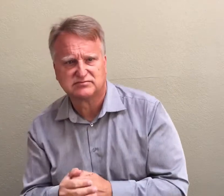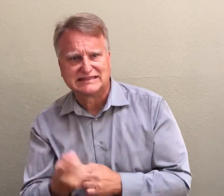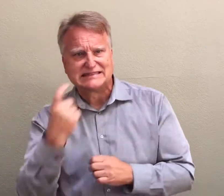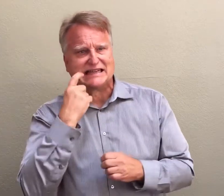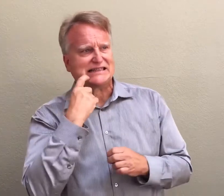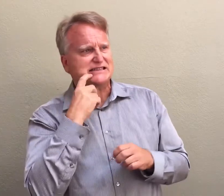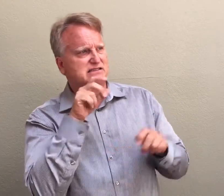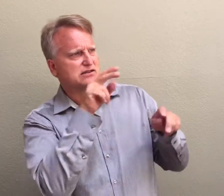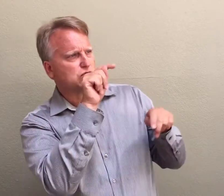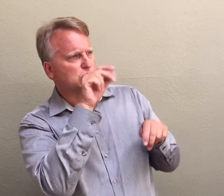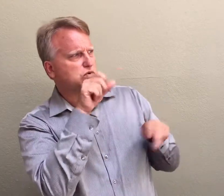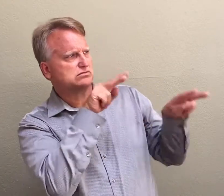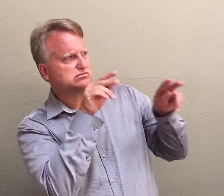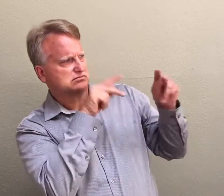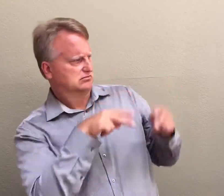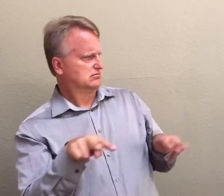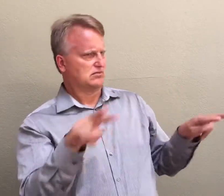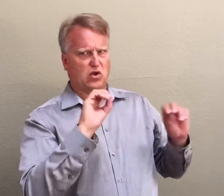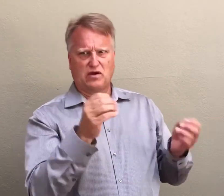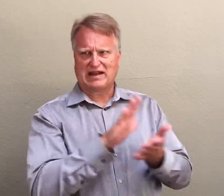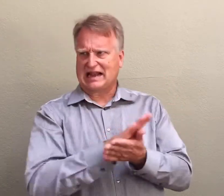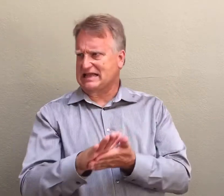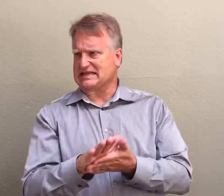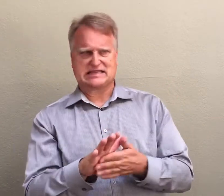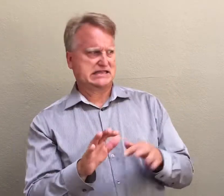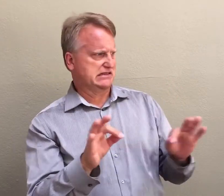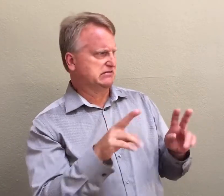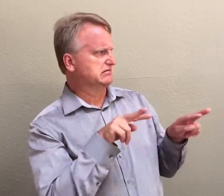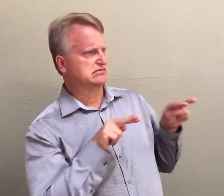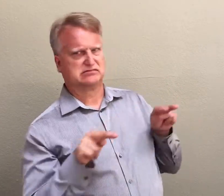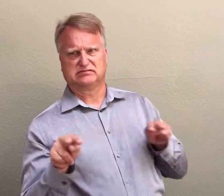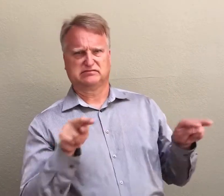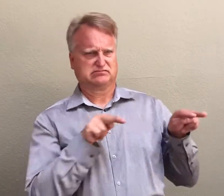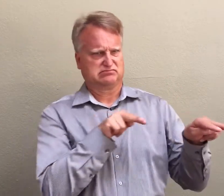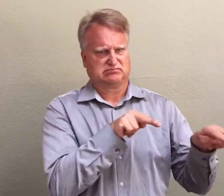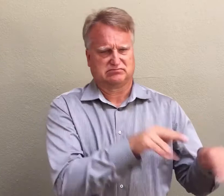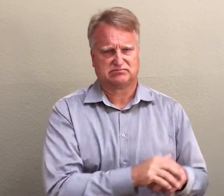In a dentist’s office, you can observe and see if the office and tools are clean.